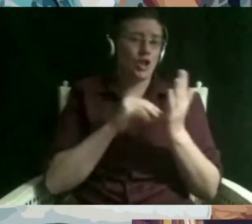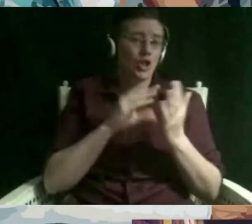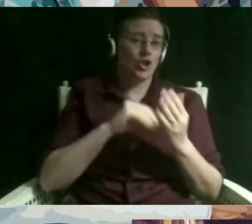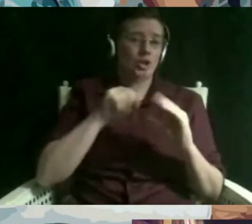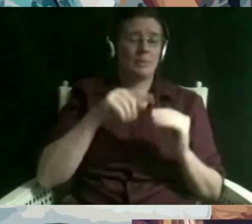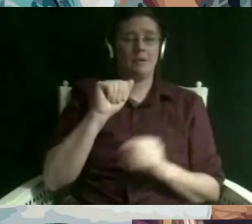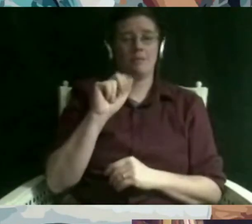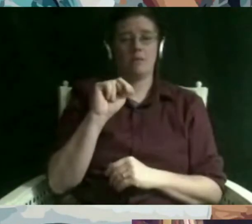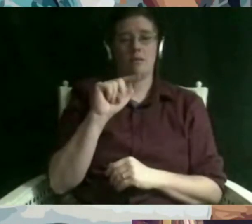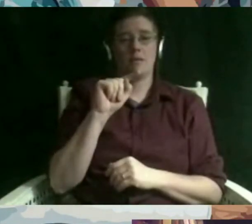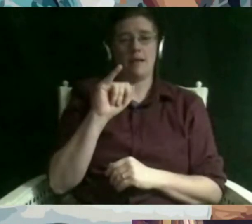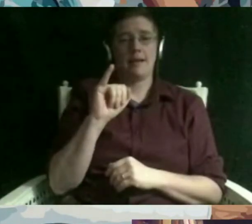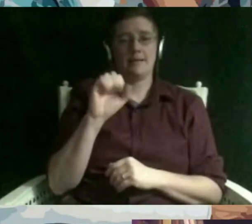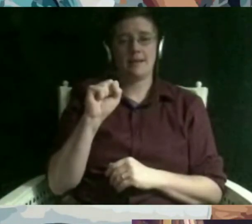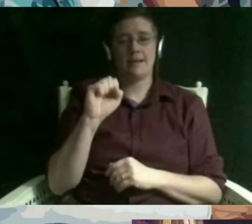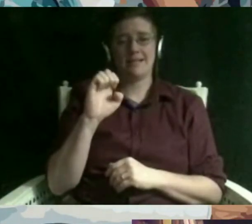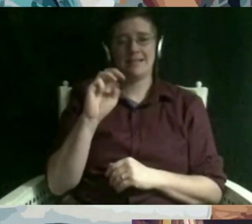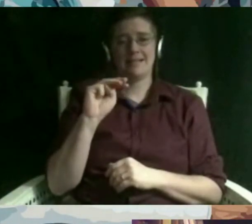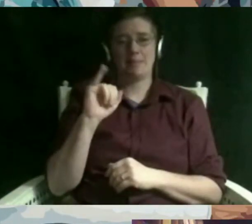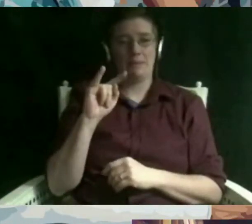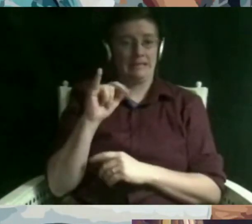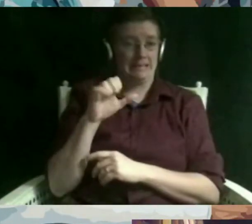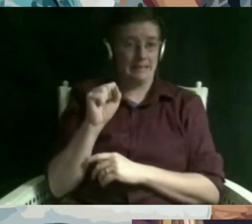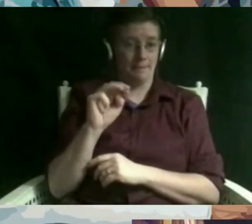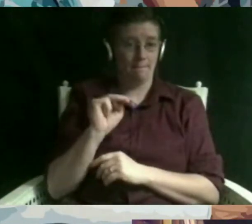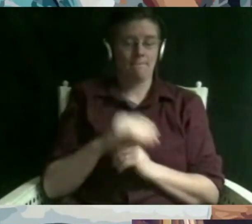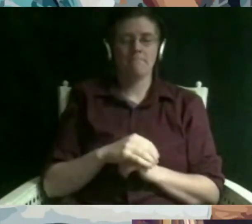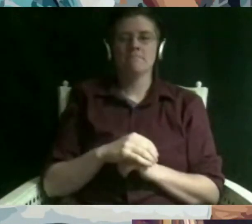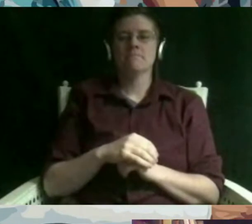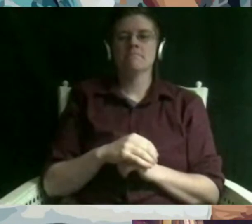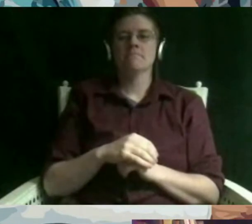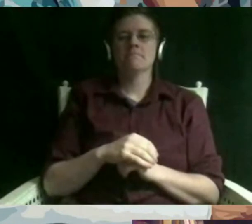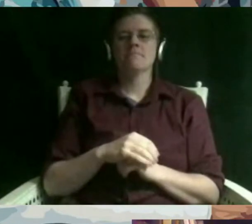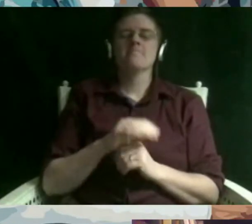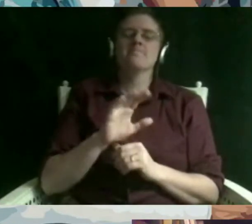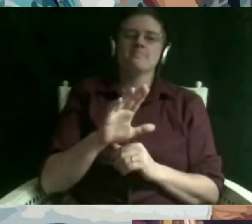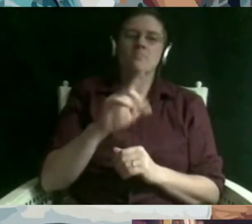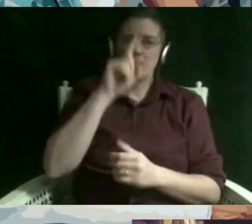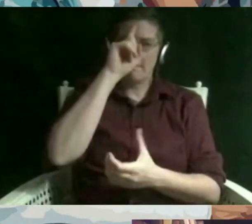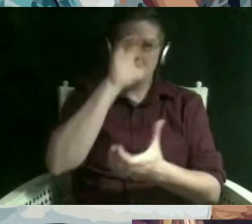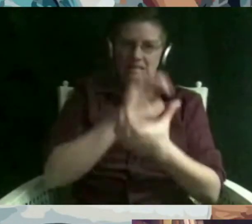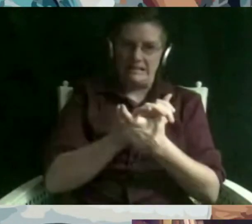but believe jews when we say that something is anti-semitic um i'd say don't force people to be